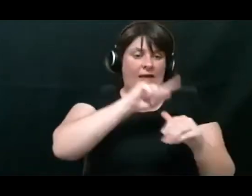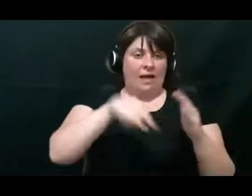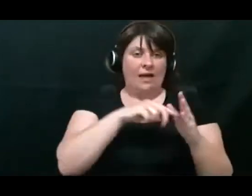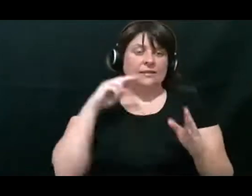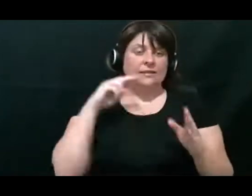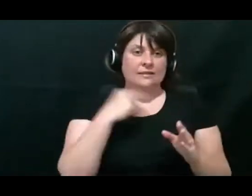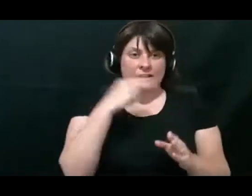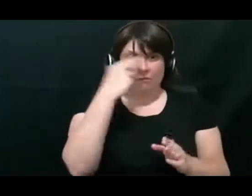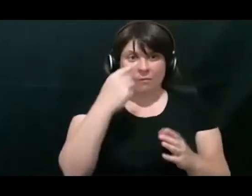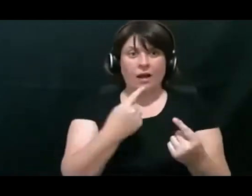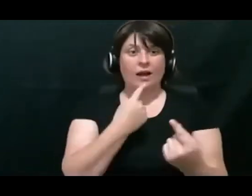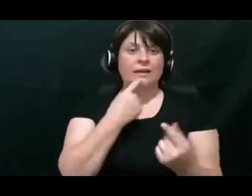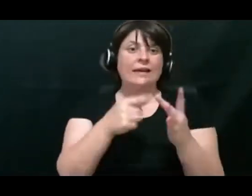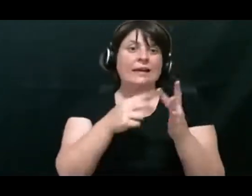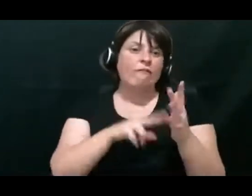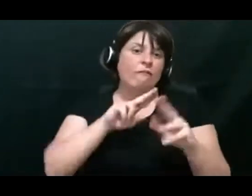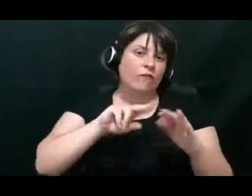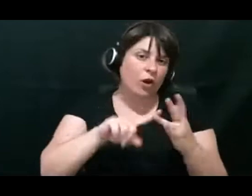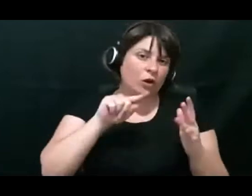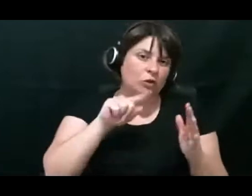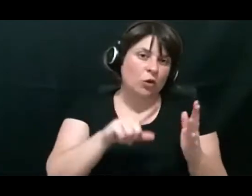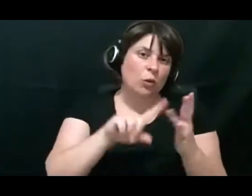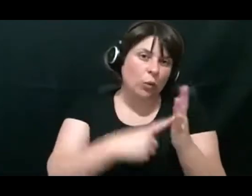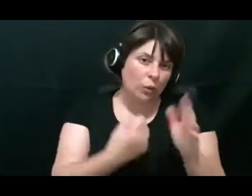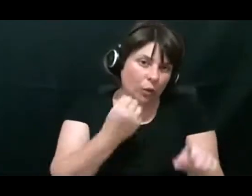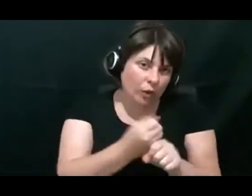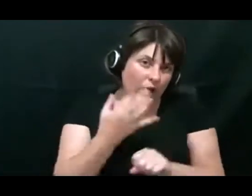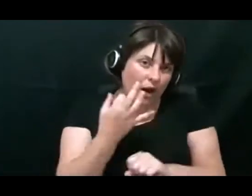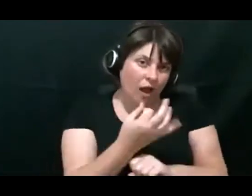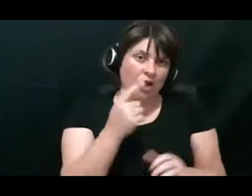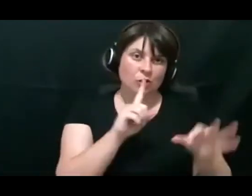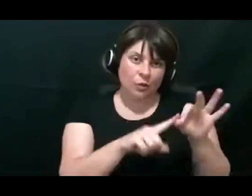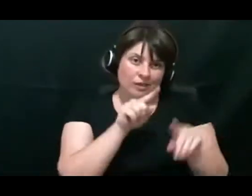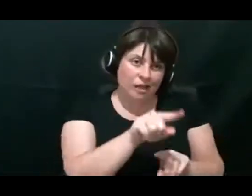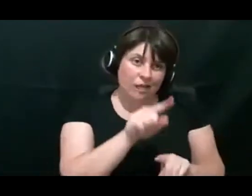question there. Thank you everyone. I hope you've enjoyed it and goodbye.